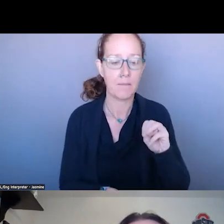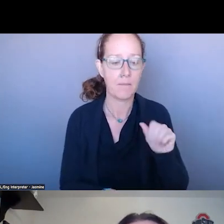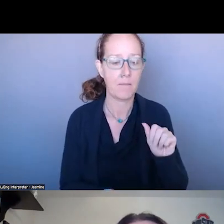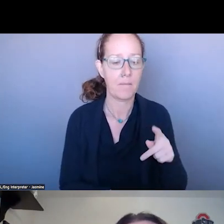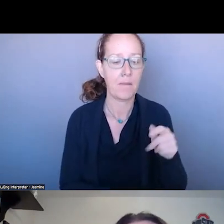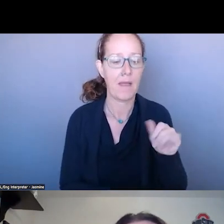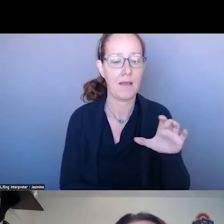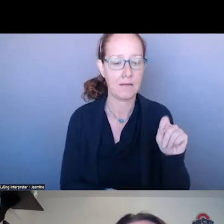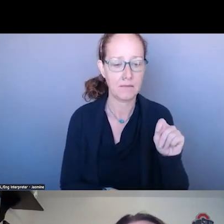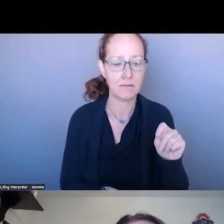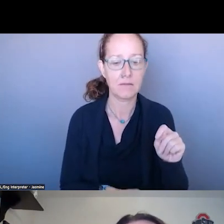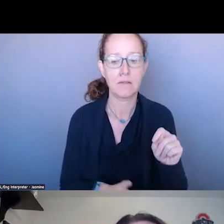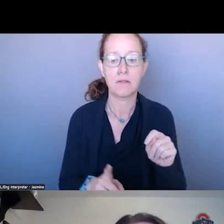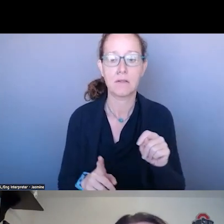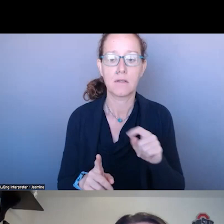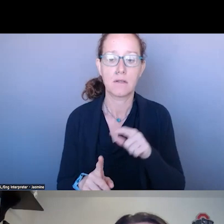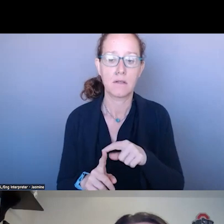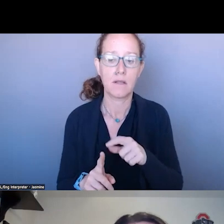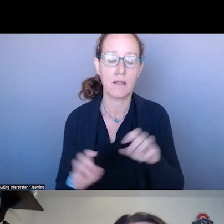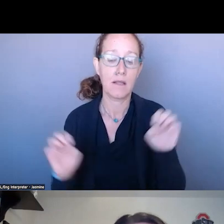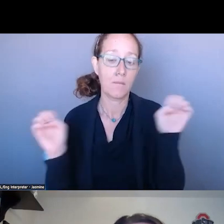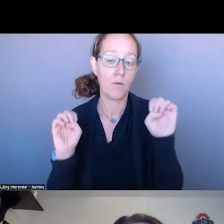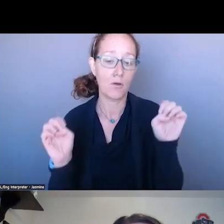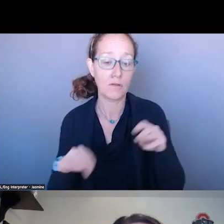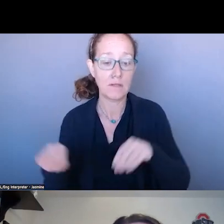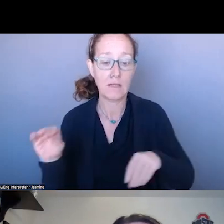PEDIATRIC ADULT MOBILE CRISIS TEAMS.